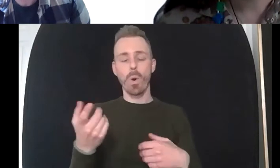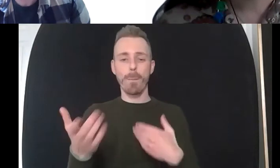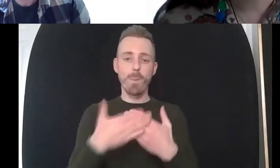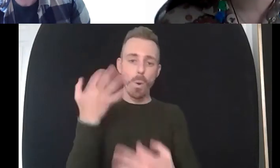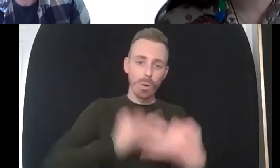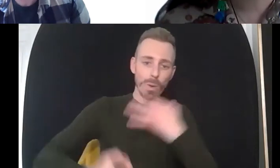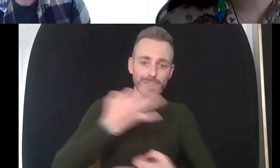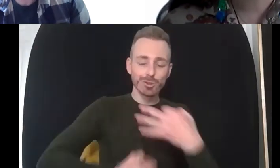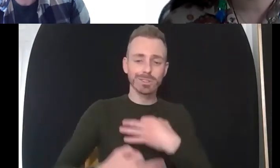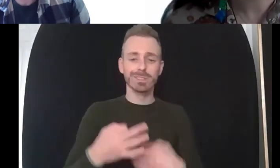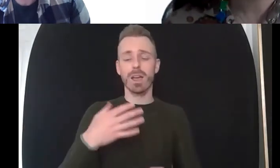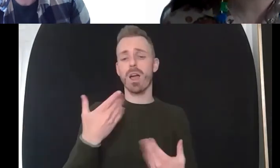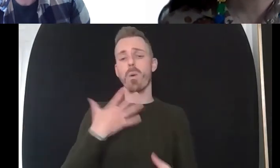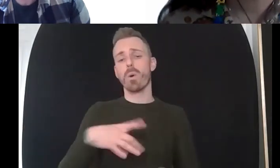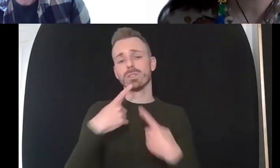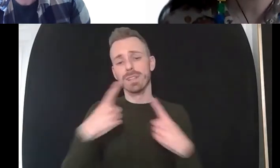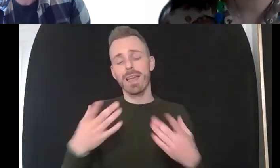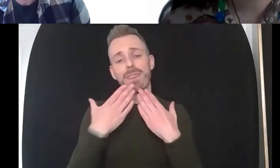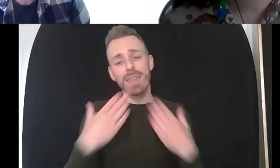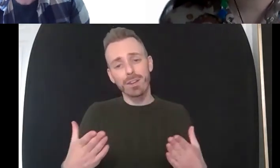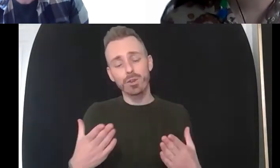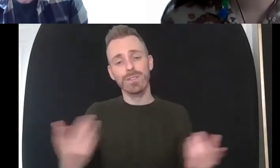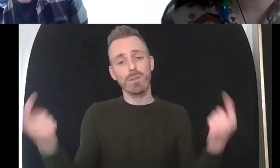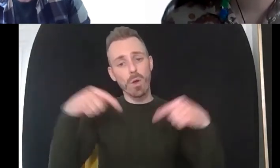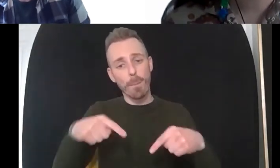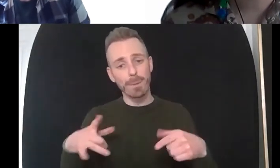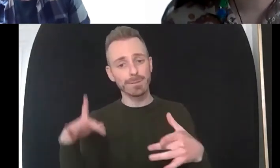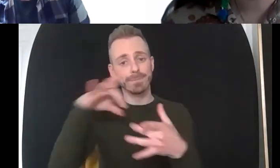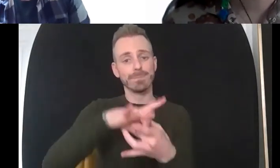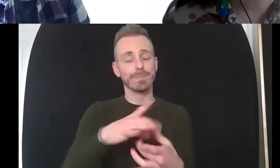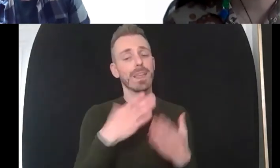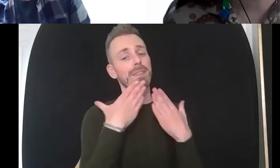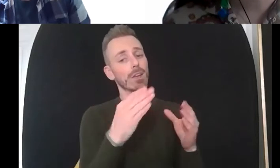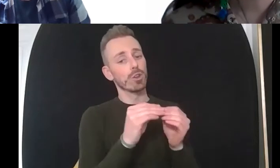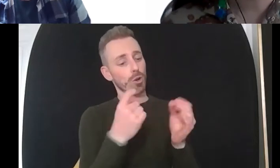um and mainly thank brian for being here you're an absolutely superb speaker i think we've all